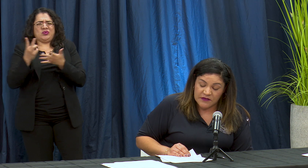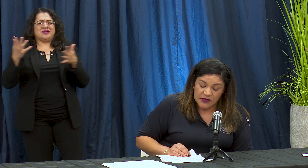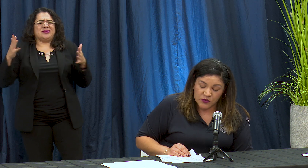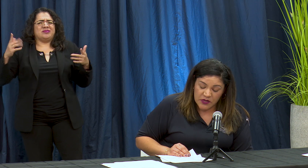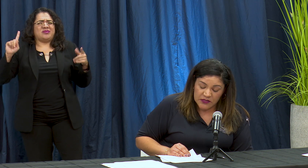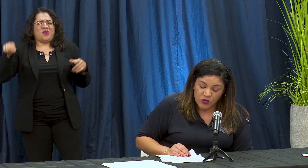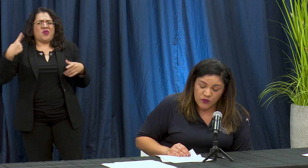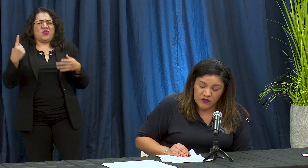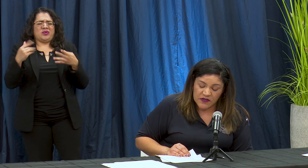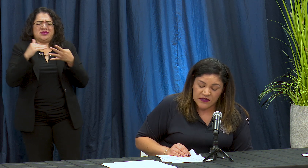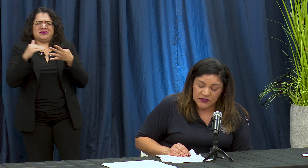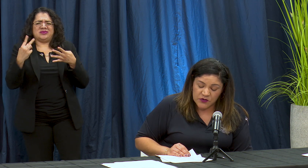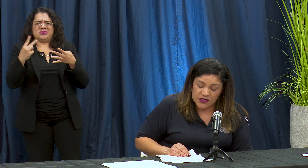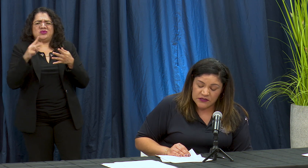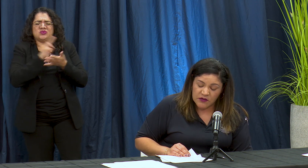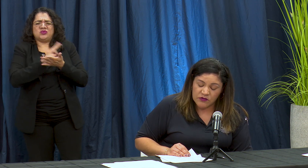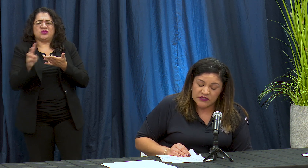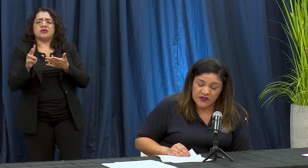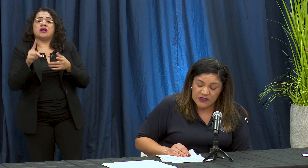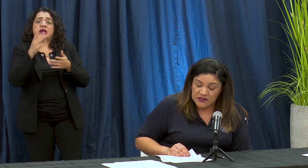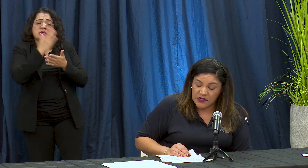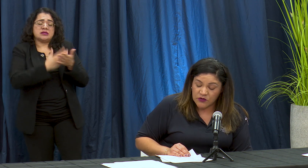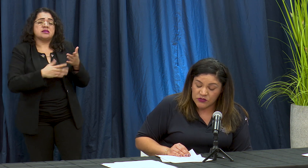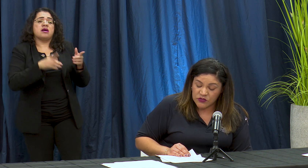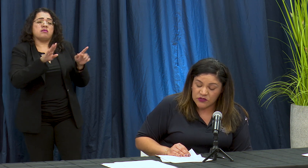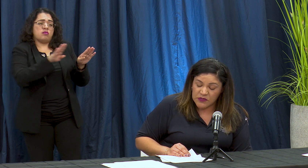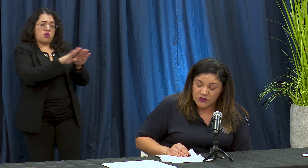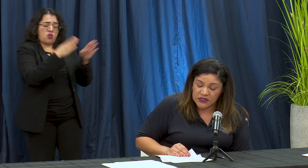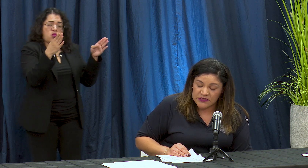Sabre to respond modifications Oona's ventas de negocios min or east